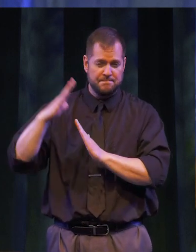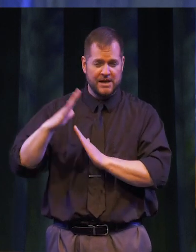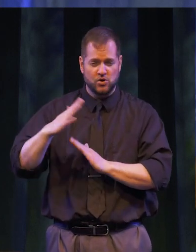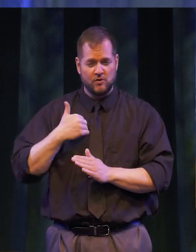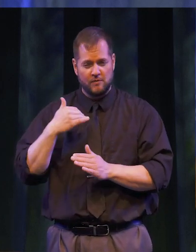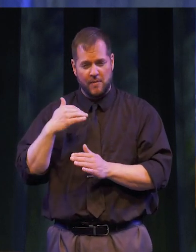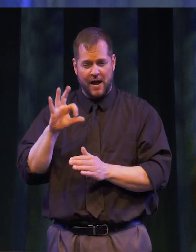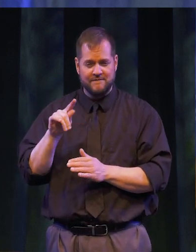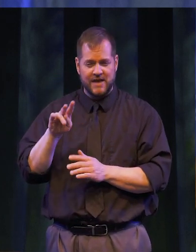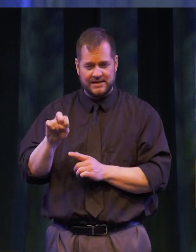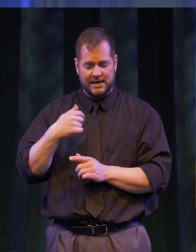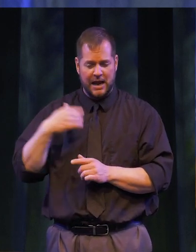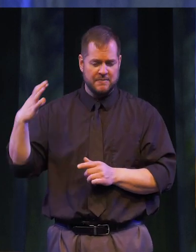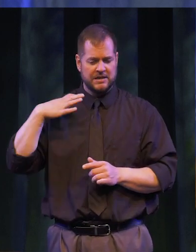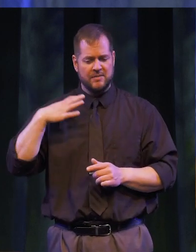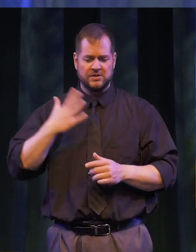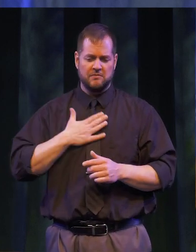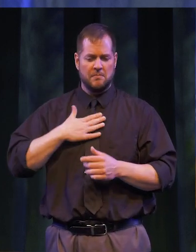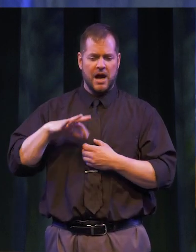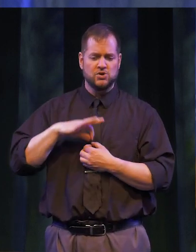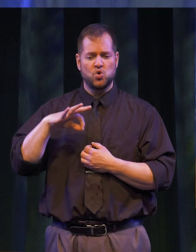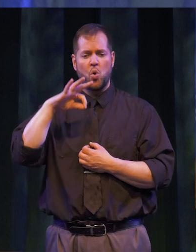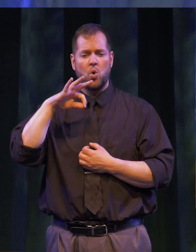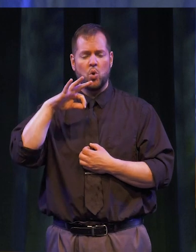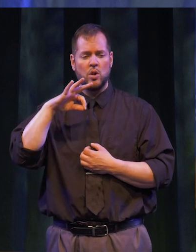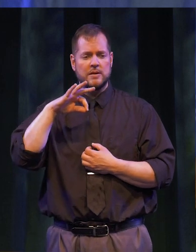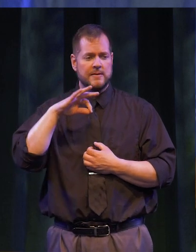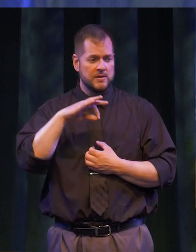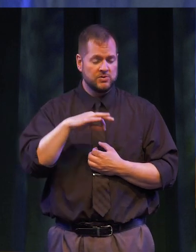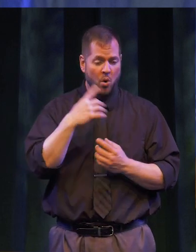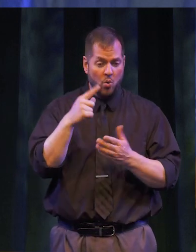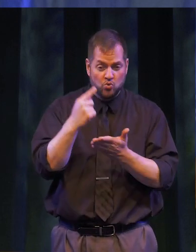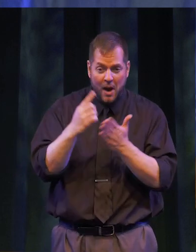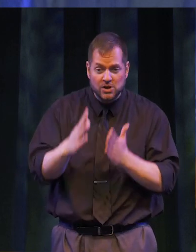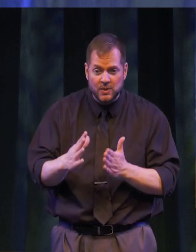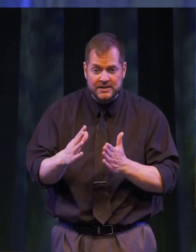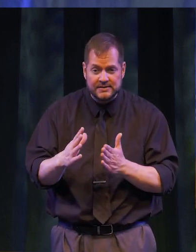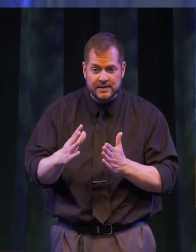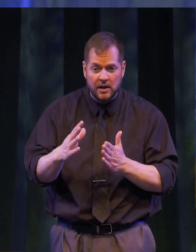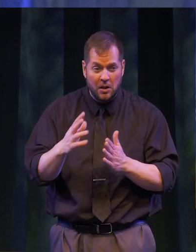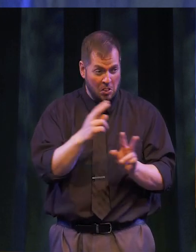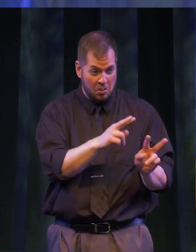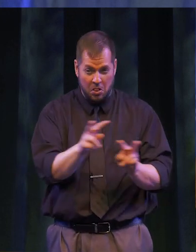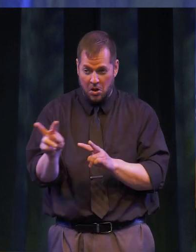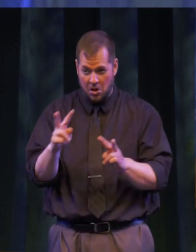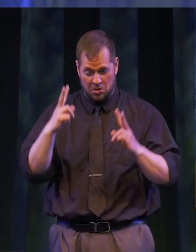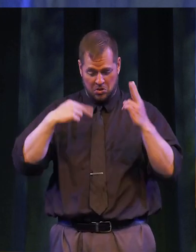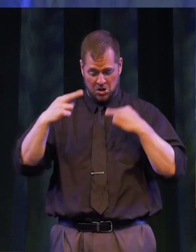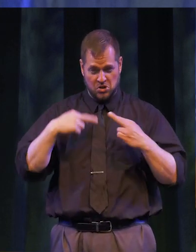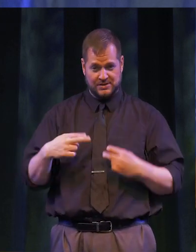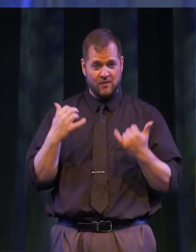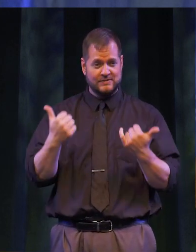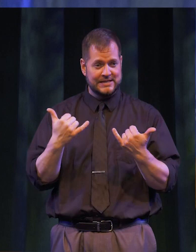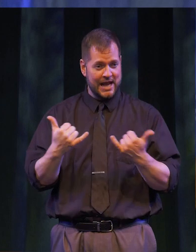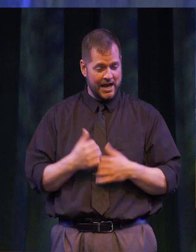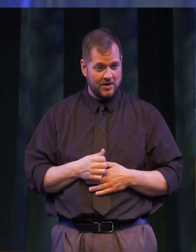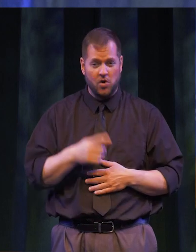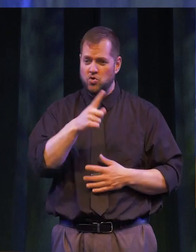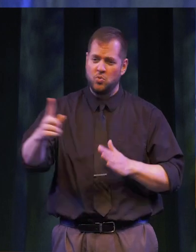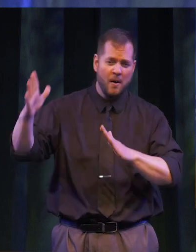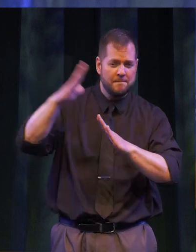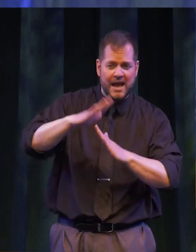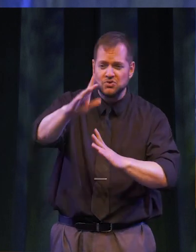my fate: I am the captain of my soul. Graduates –You are the captain and the master of your